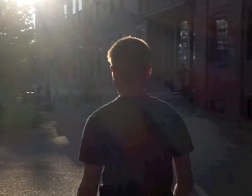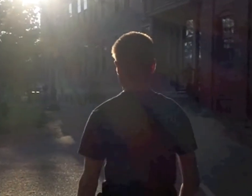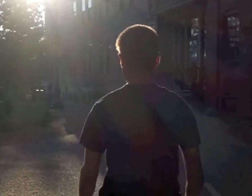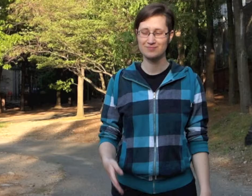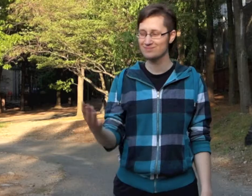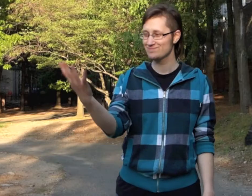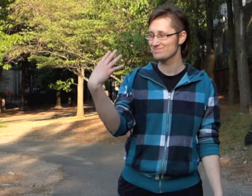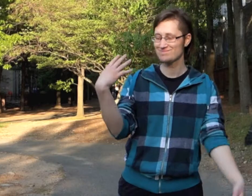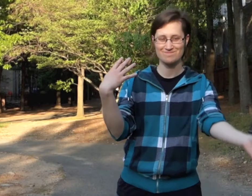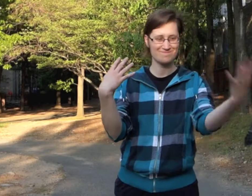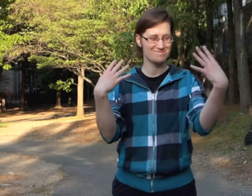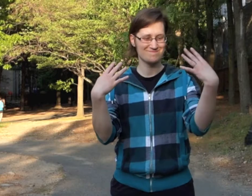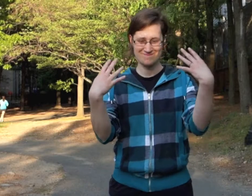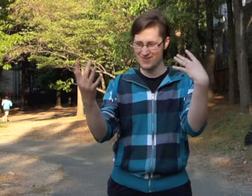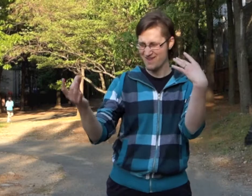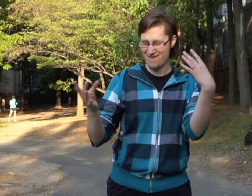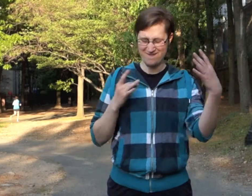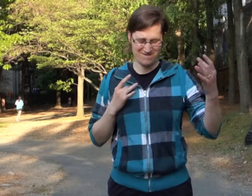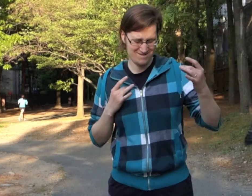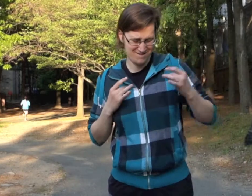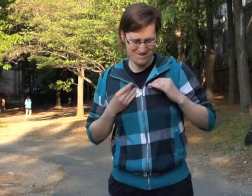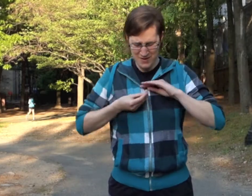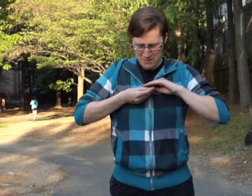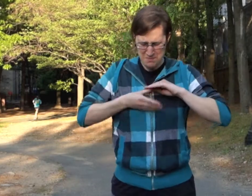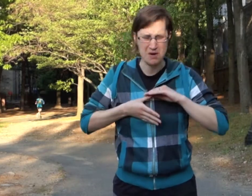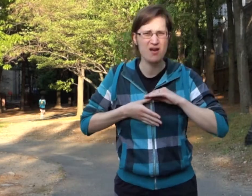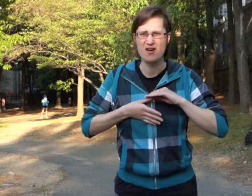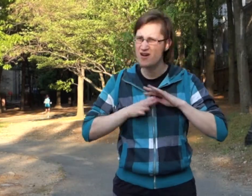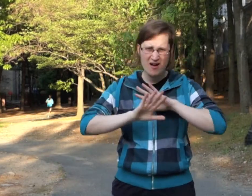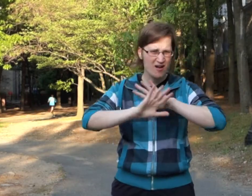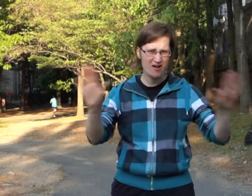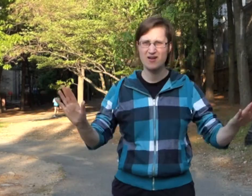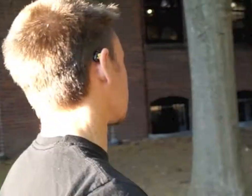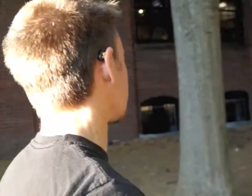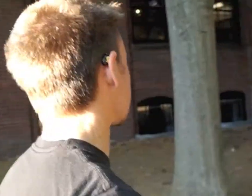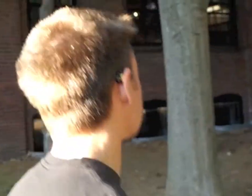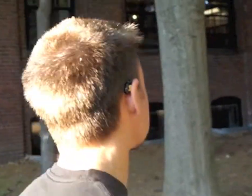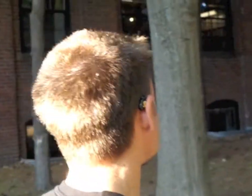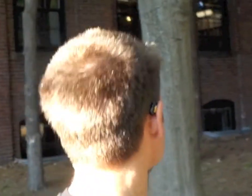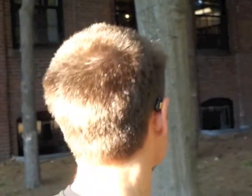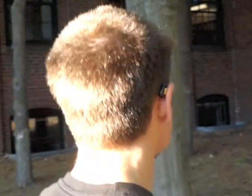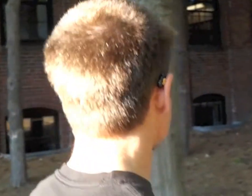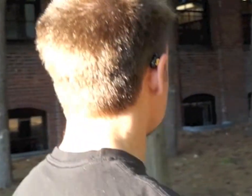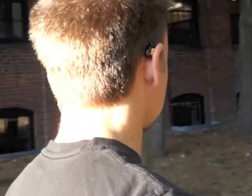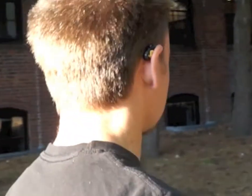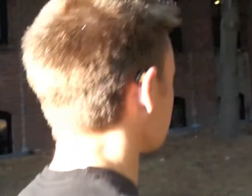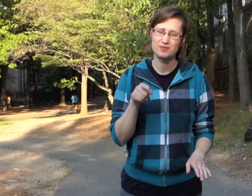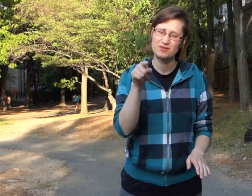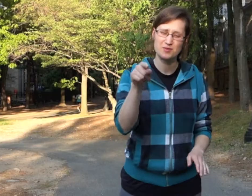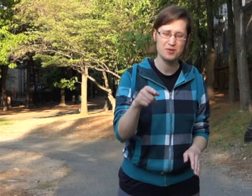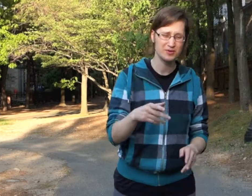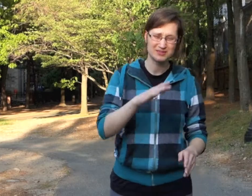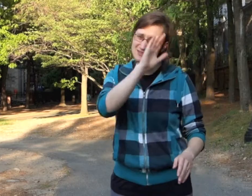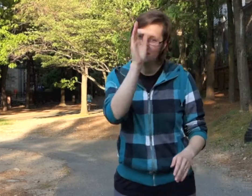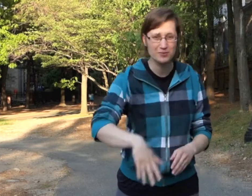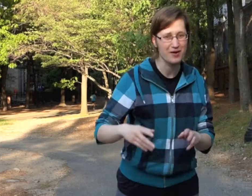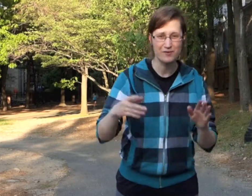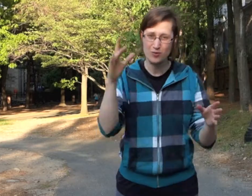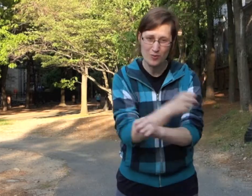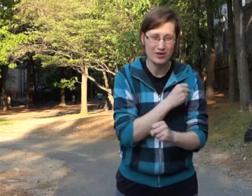Don't believe the things you tell yourself so late at night and You are your own worst enemy, you'll never win the fight